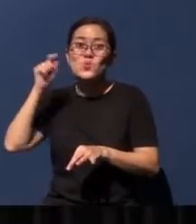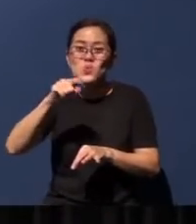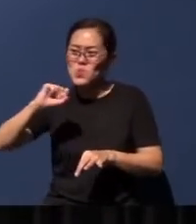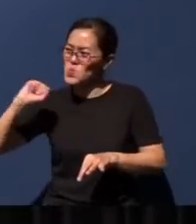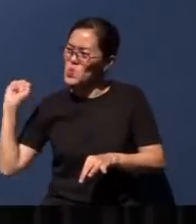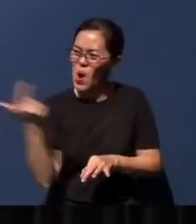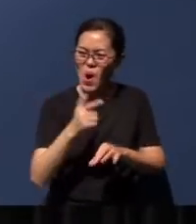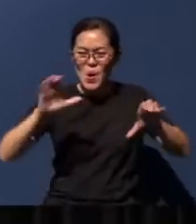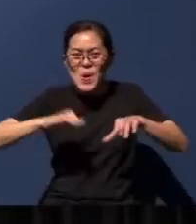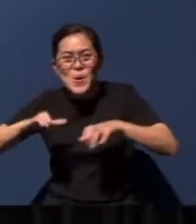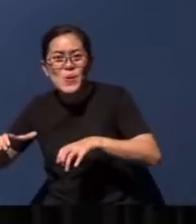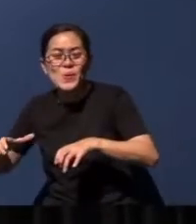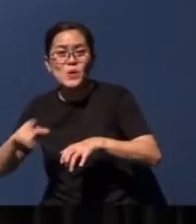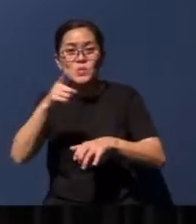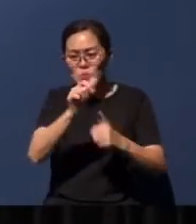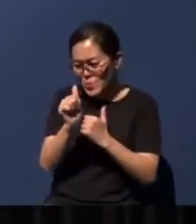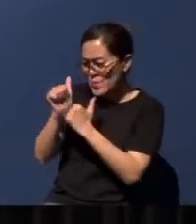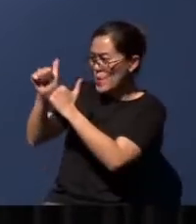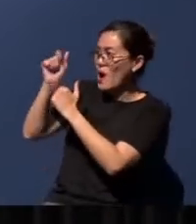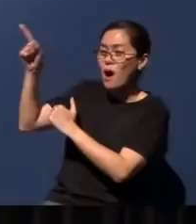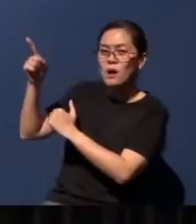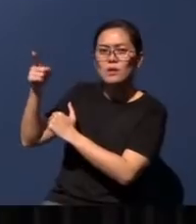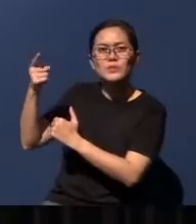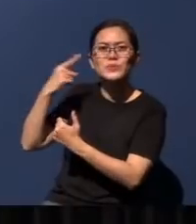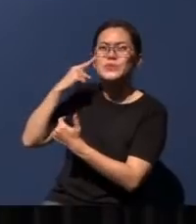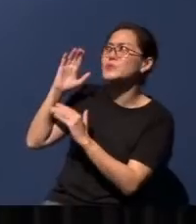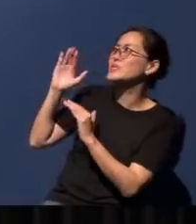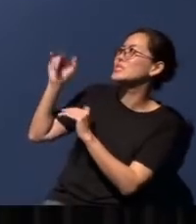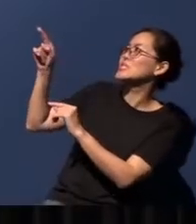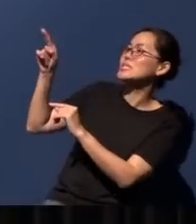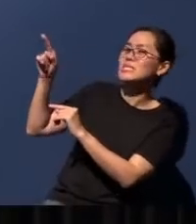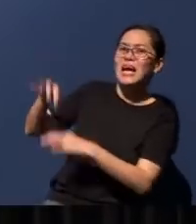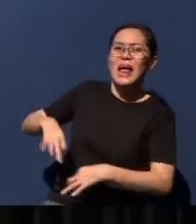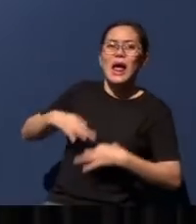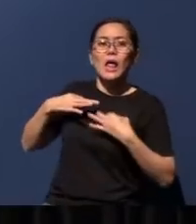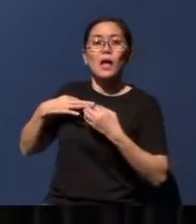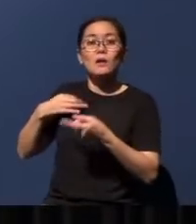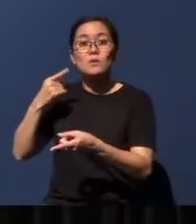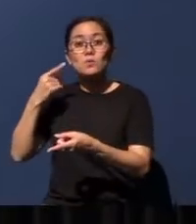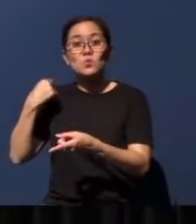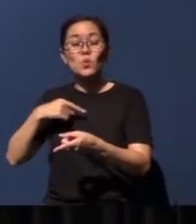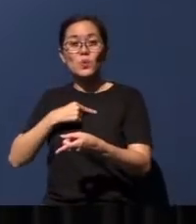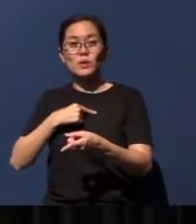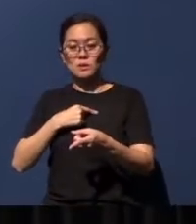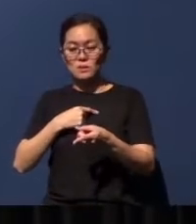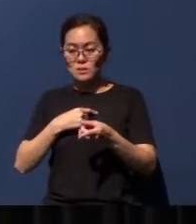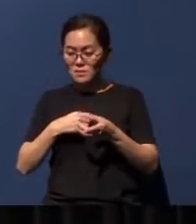And by following Him, you can look forward to a life that we just described, for all